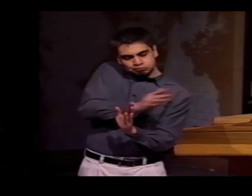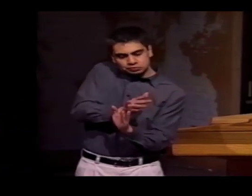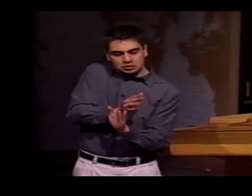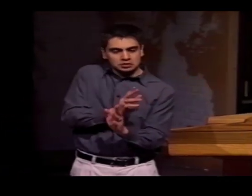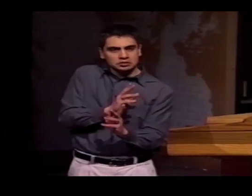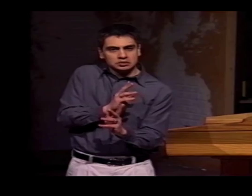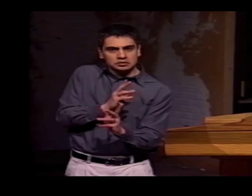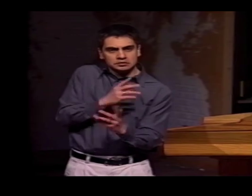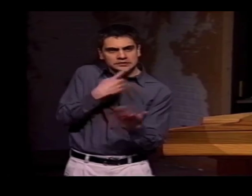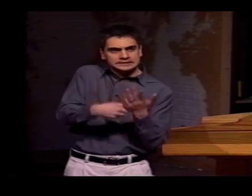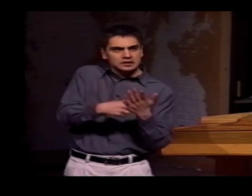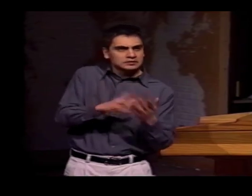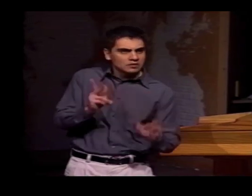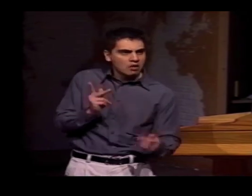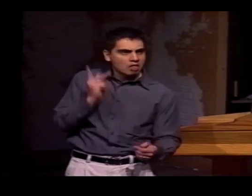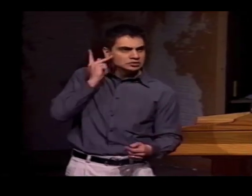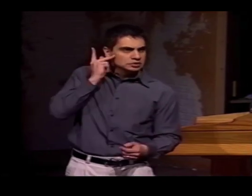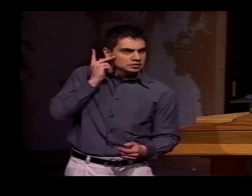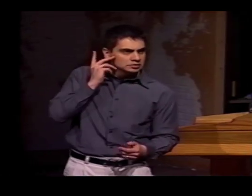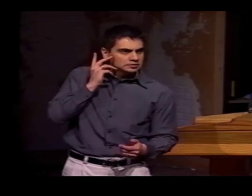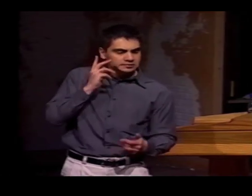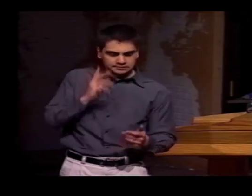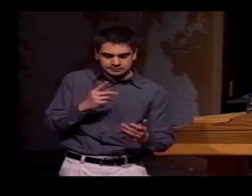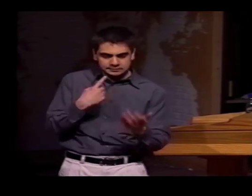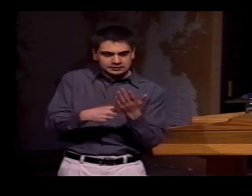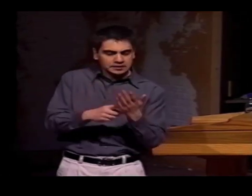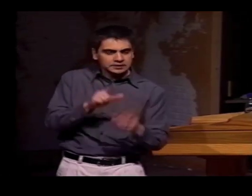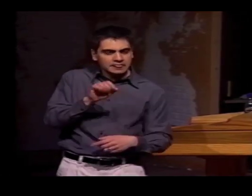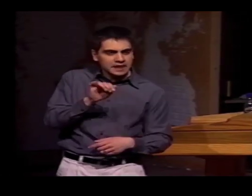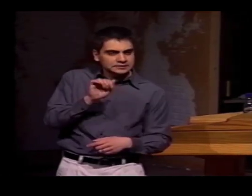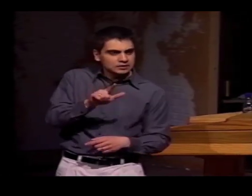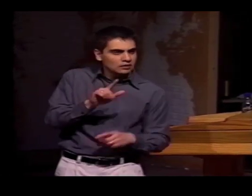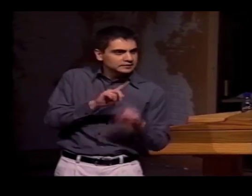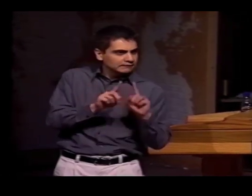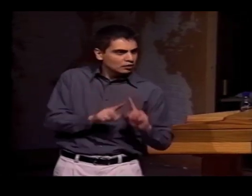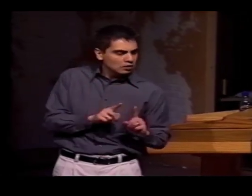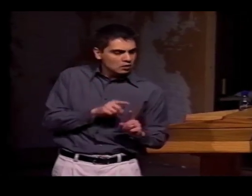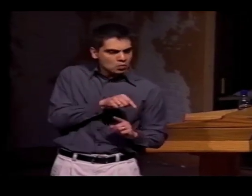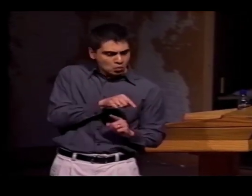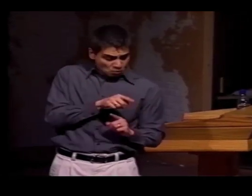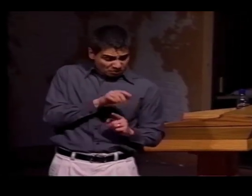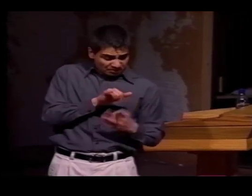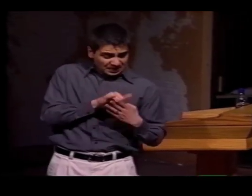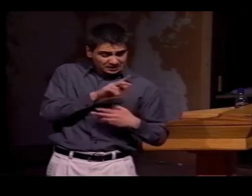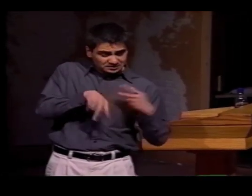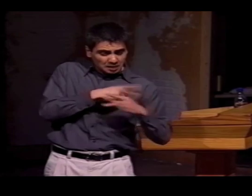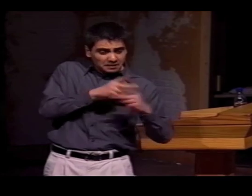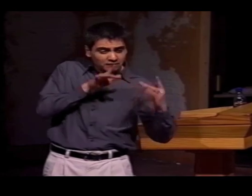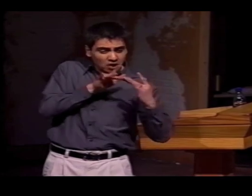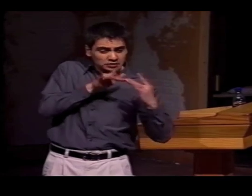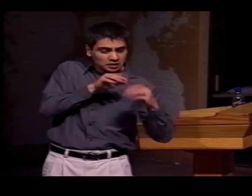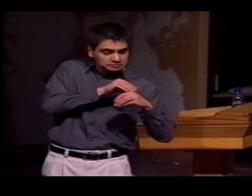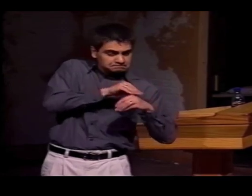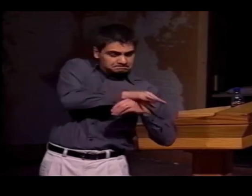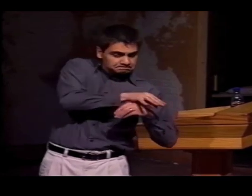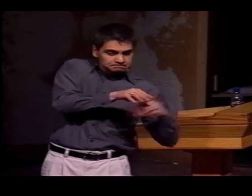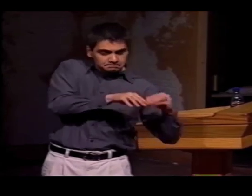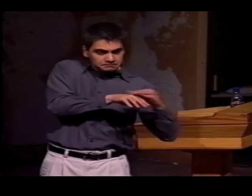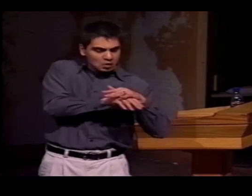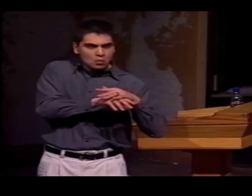SO, UNTIL RECENTLY, THE PHONOLOGICAL AND LEXICAL DISCUSSIONS